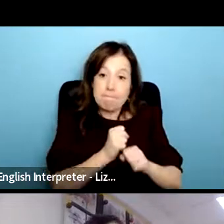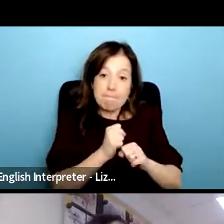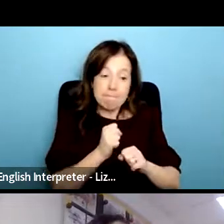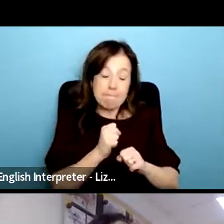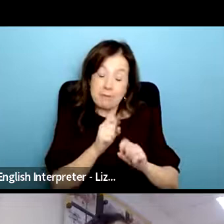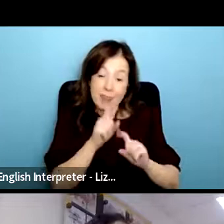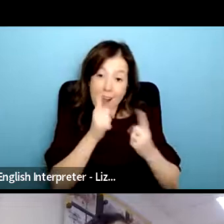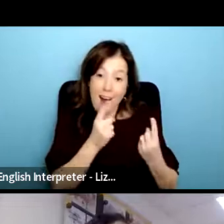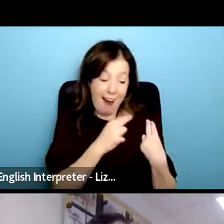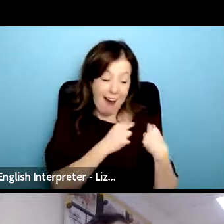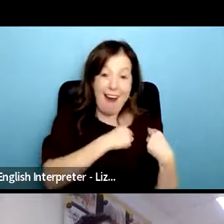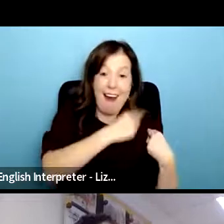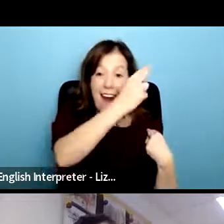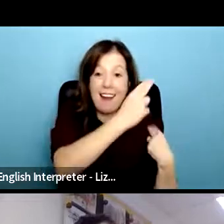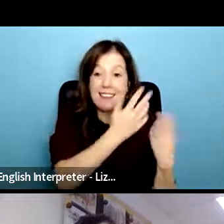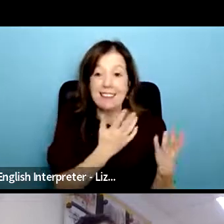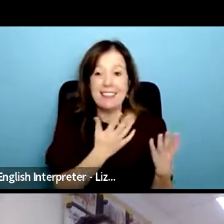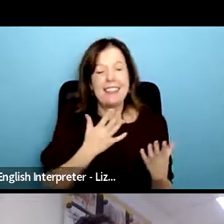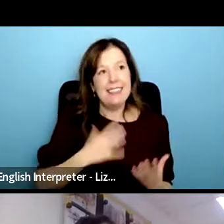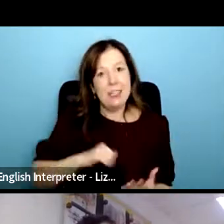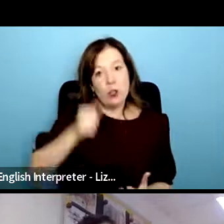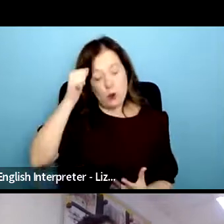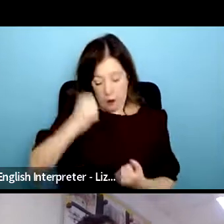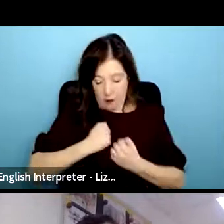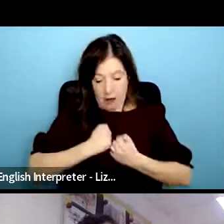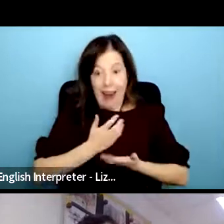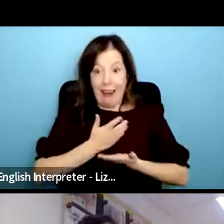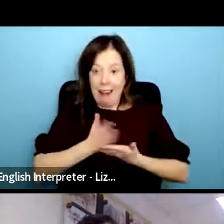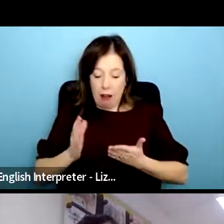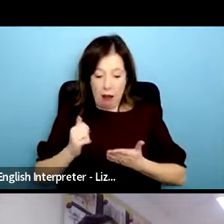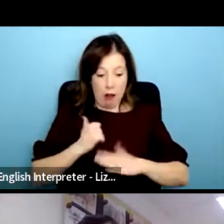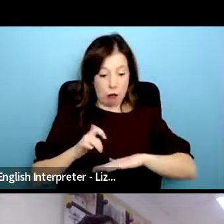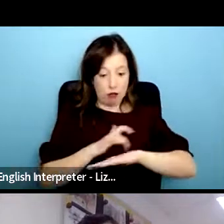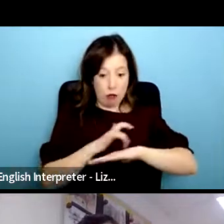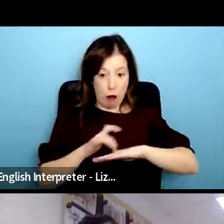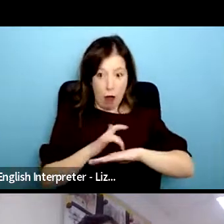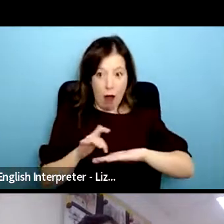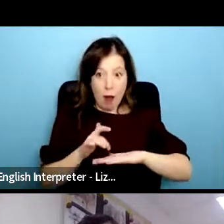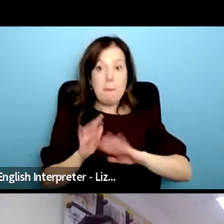and kind of knowing where our boundaries are and our limits are um while still being